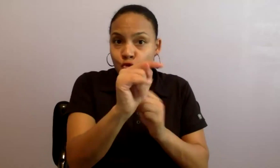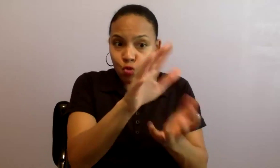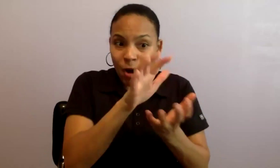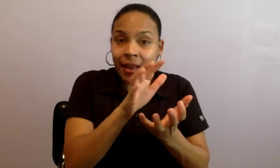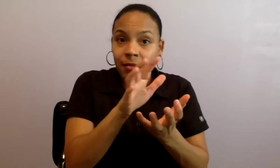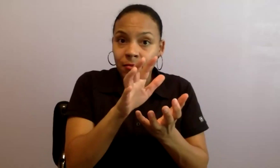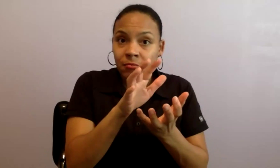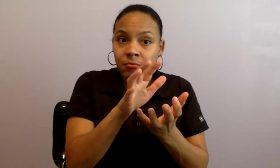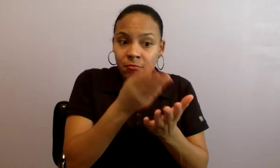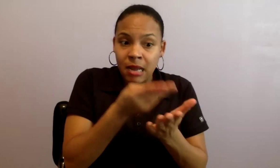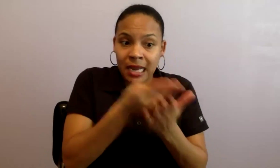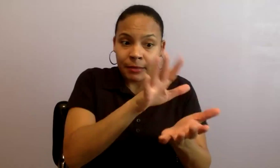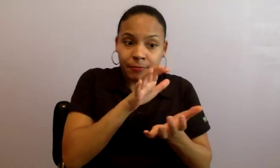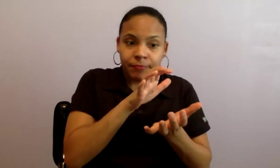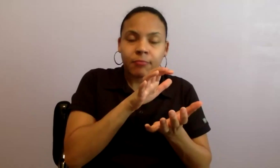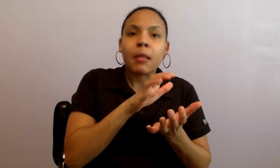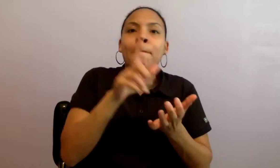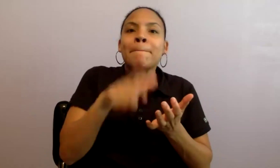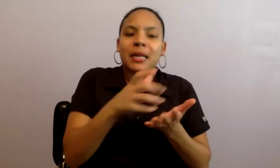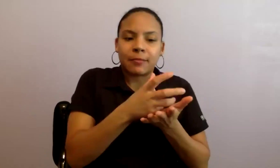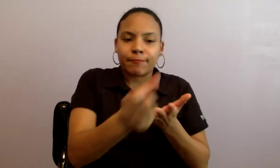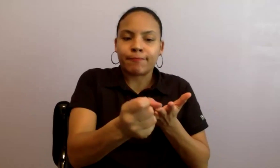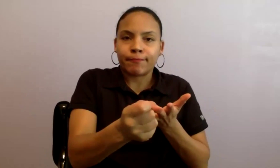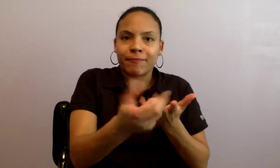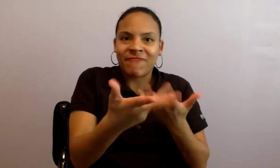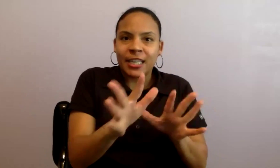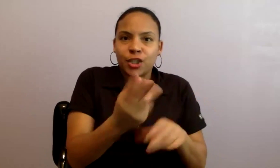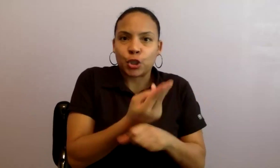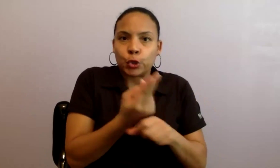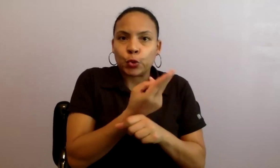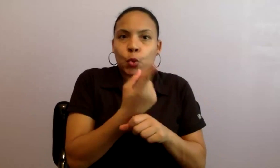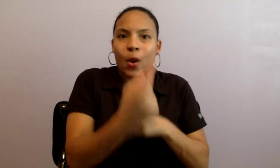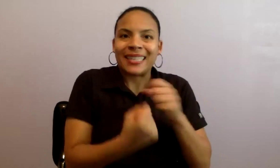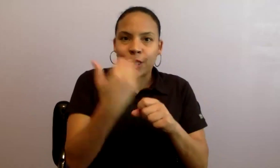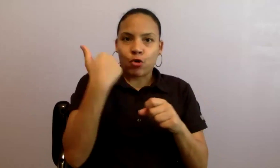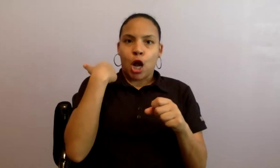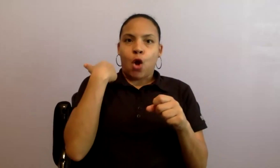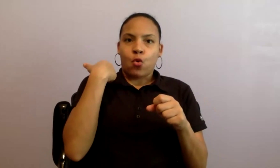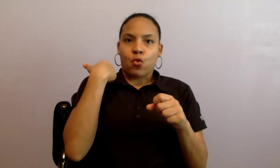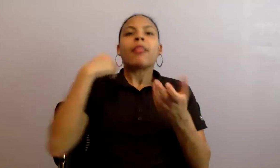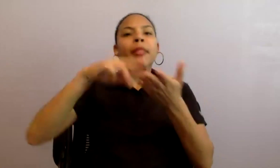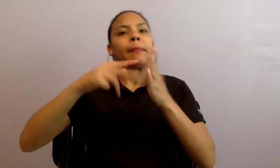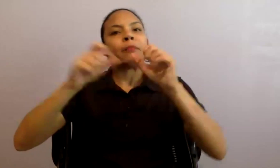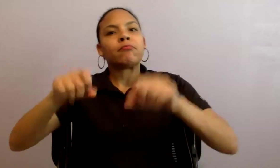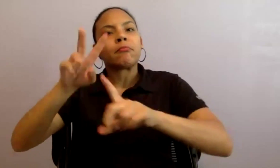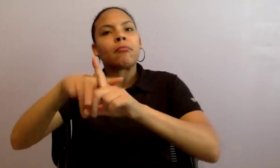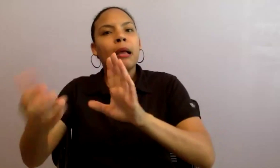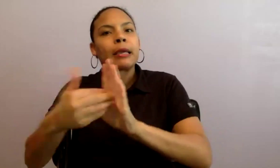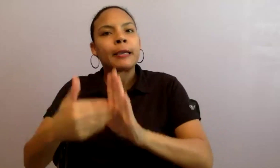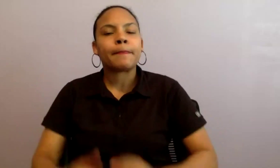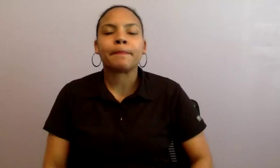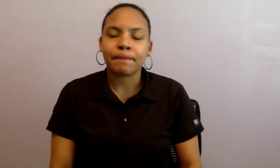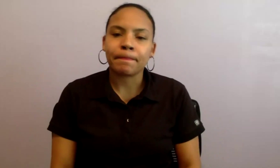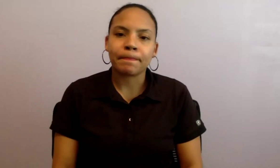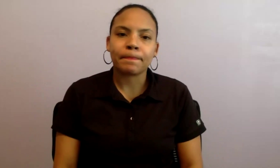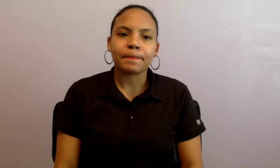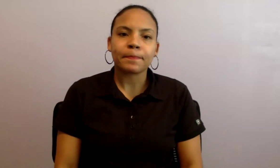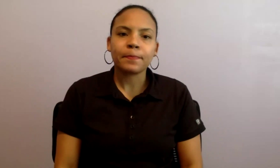a year ago. Let's see... QUITA: I'll take the next few,